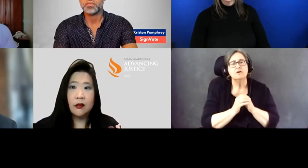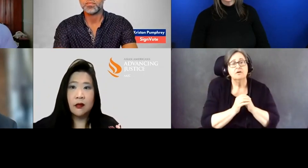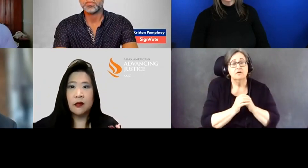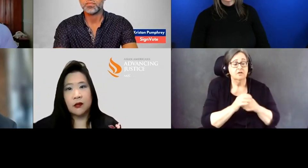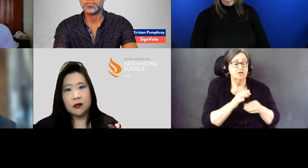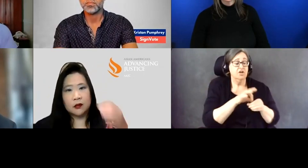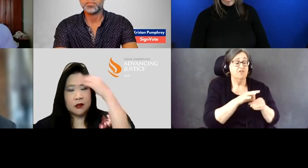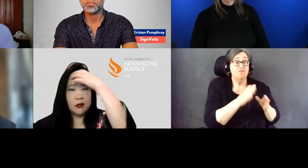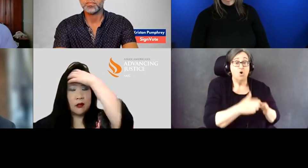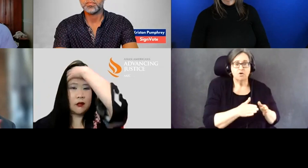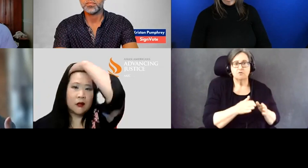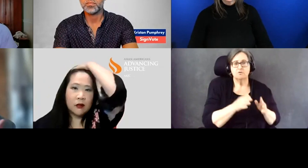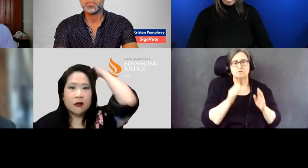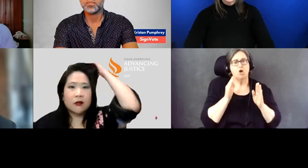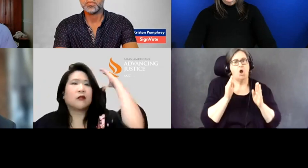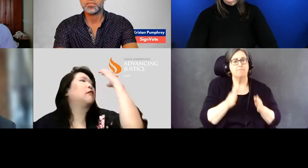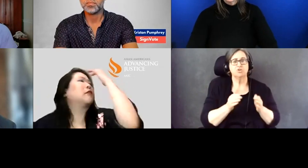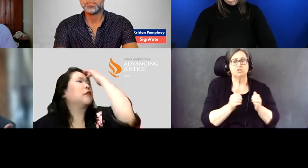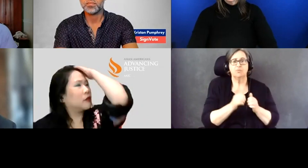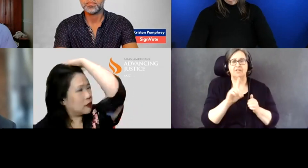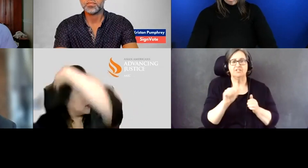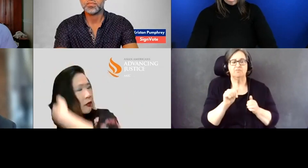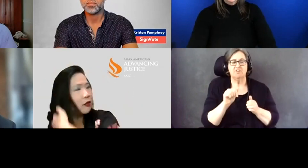to be the best person to advocate for themselves.